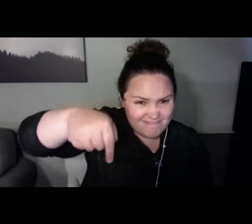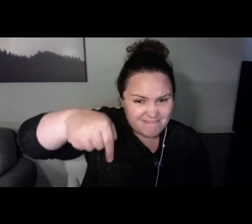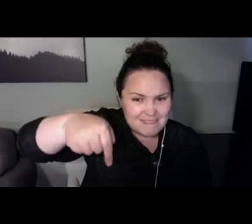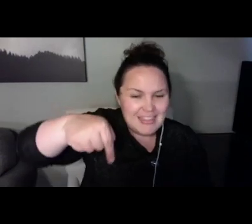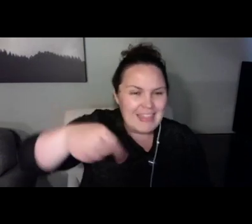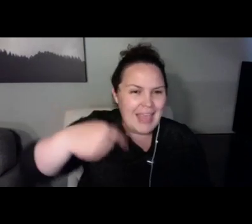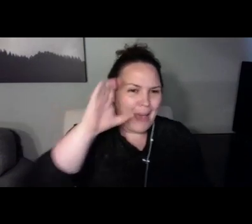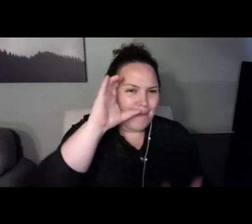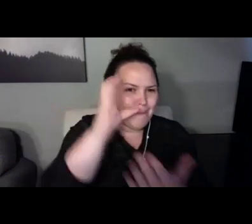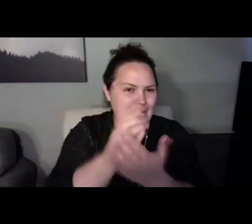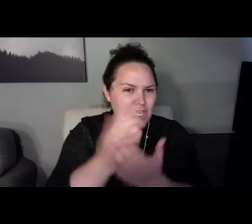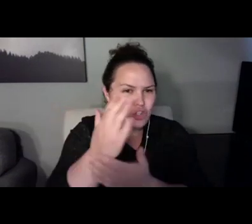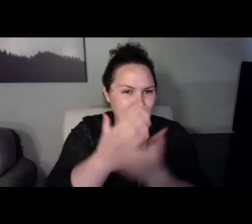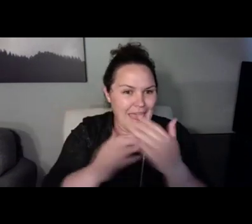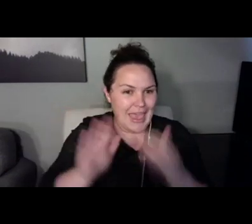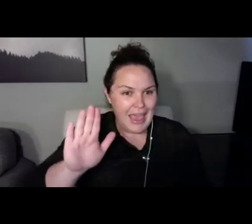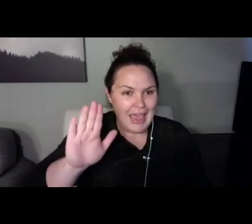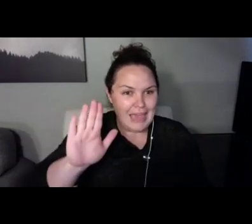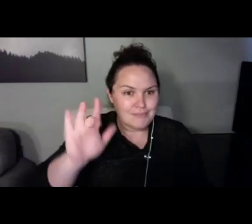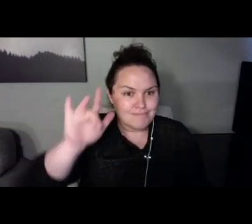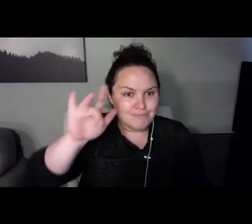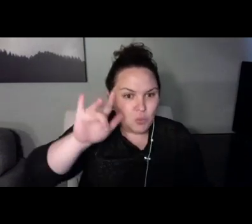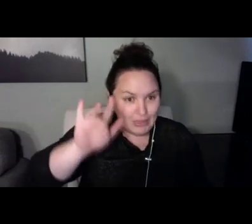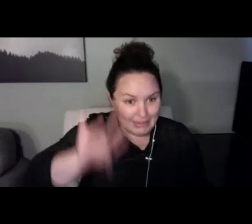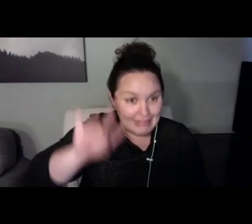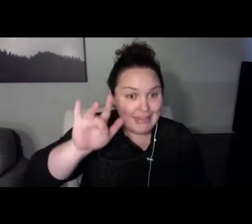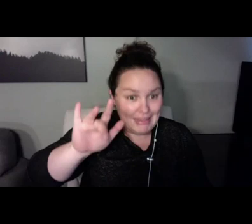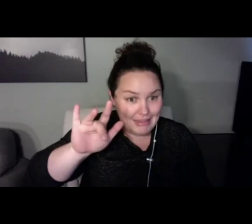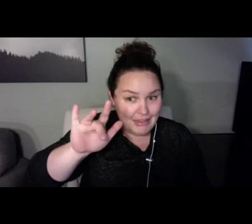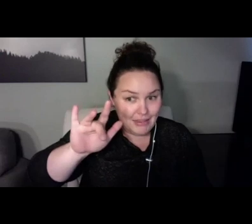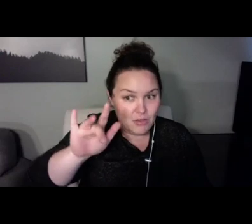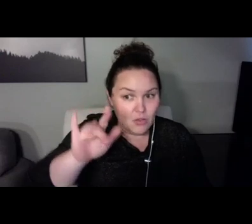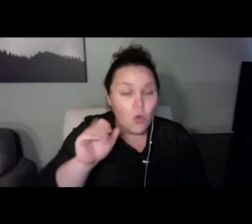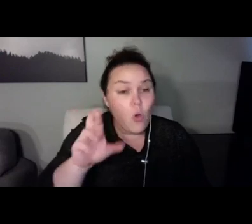It was here two weeks before my ride. At that point in time I was panicking because